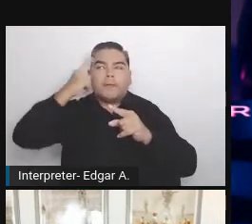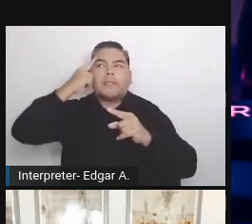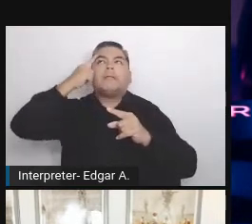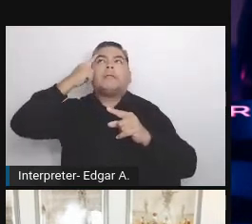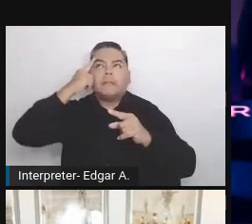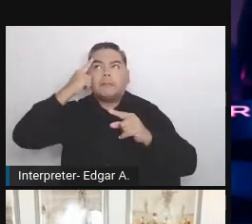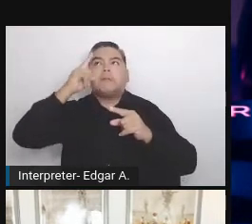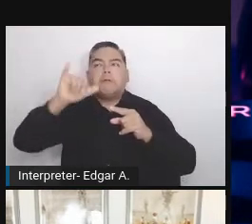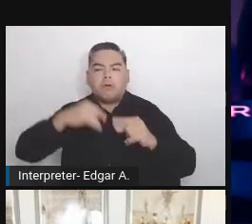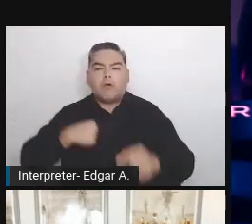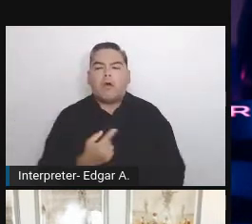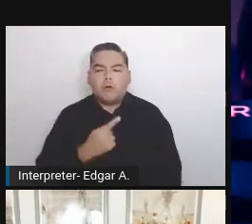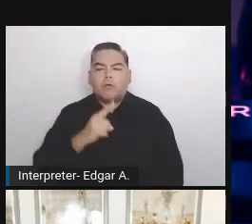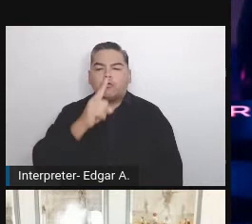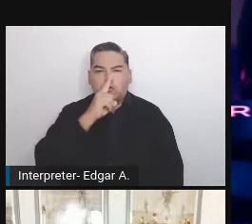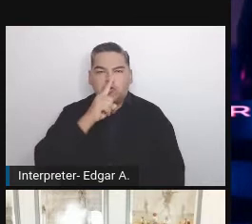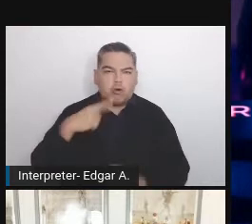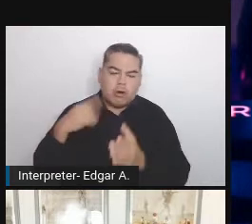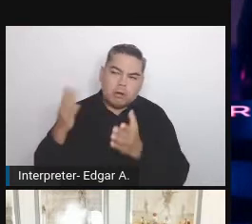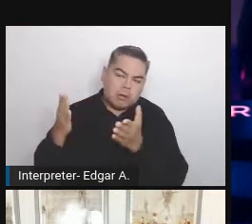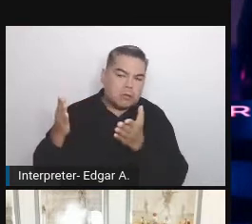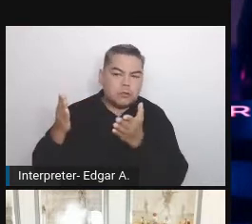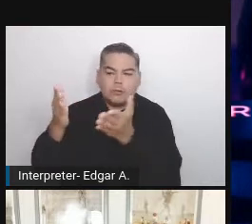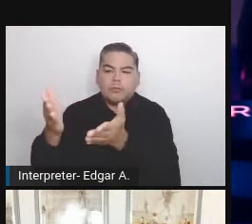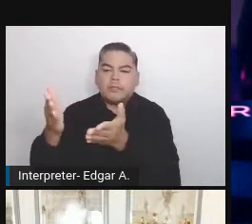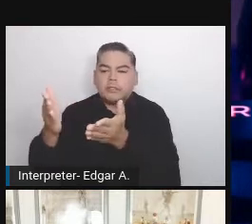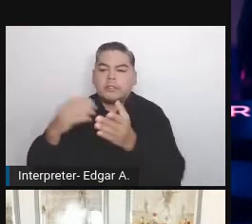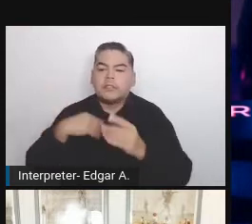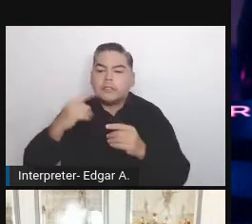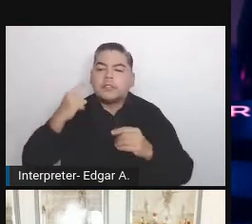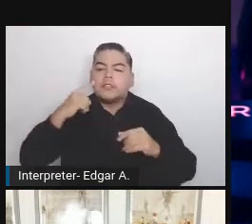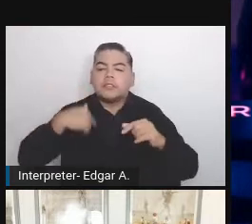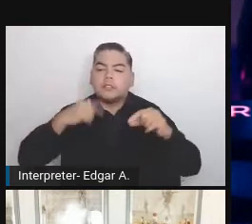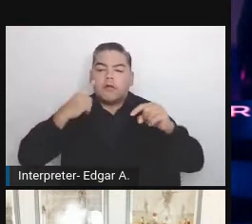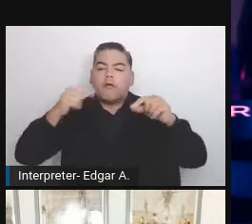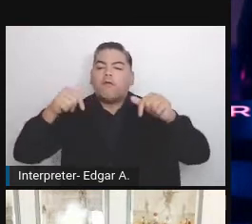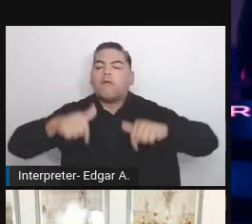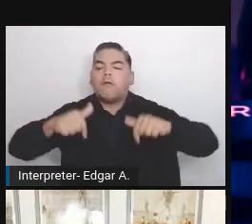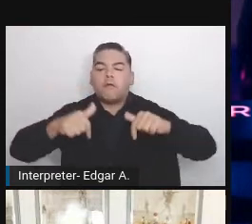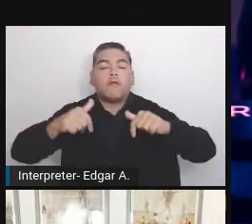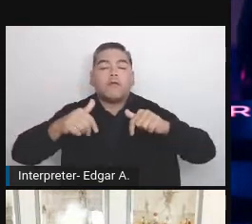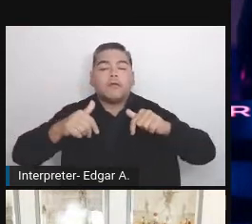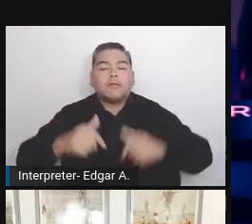I submitted for the Lightning Talk. I was surprised that of course, I made a mistake.